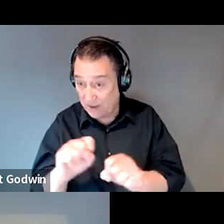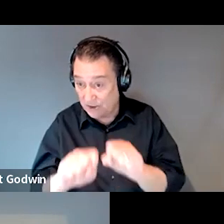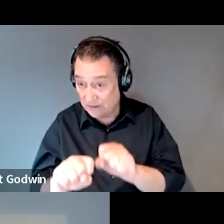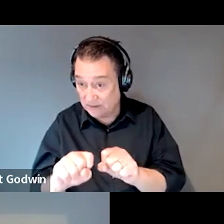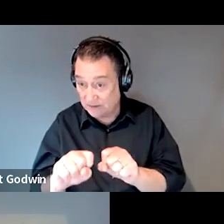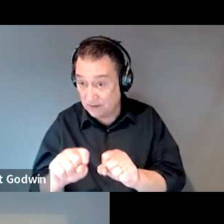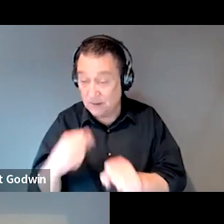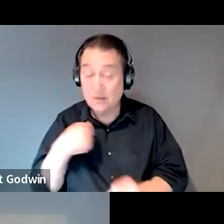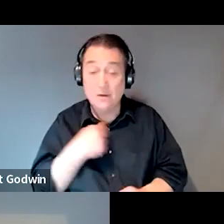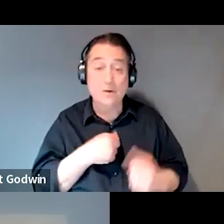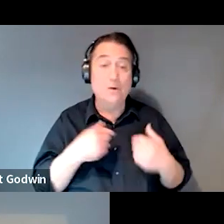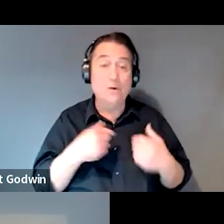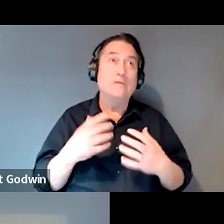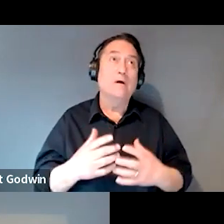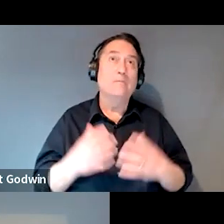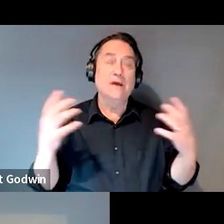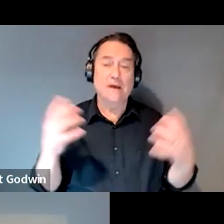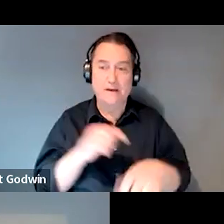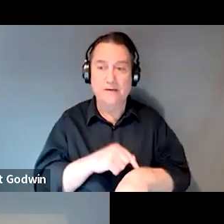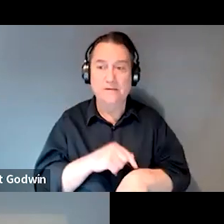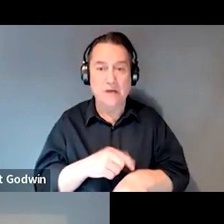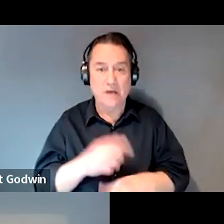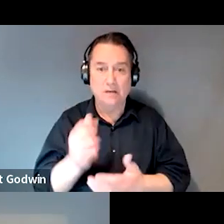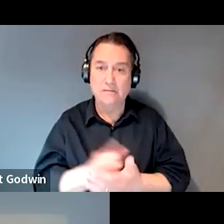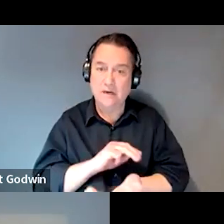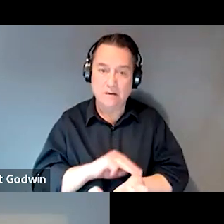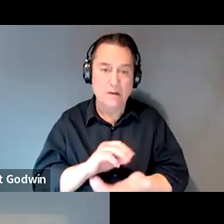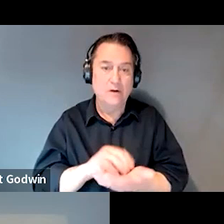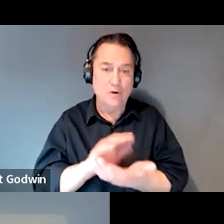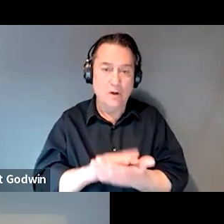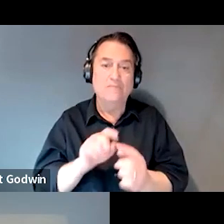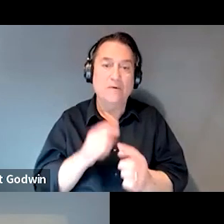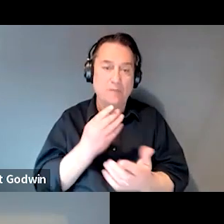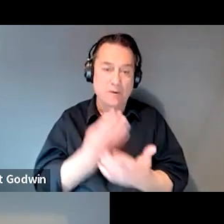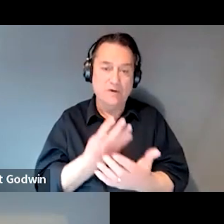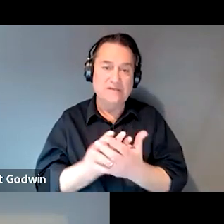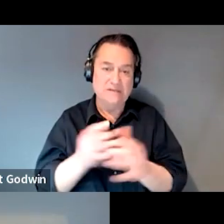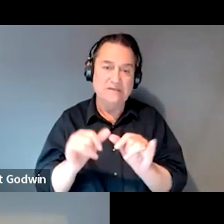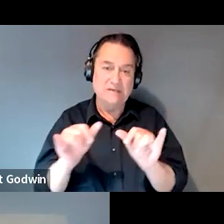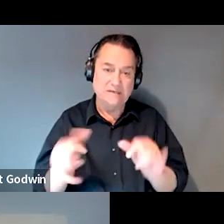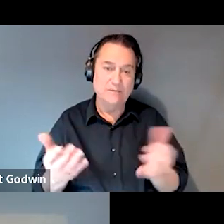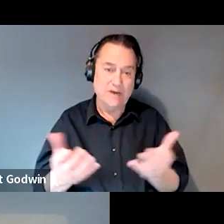We have the biggest time with getting medical records from our prison systems here in Wisconsin.